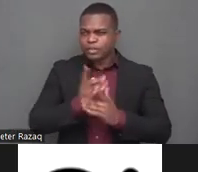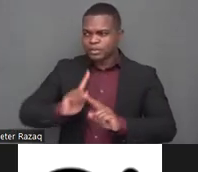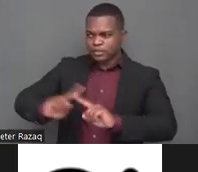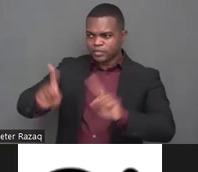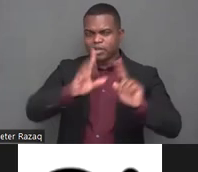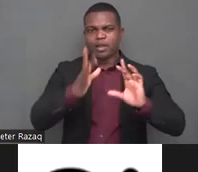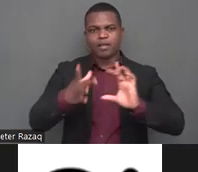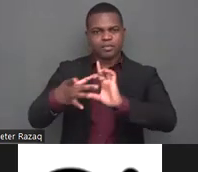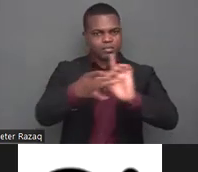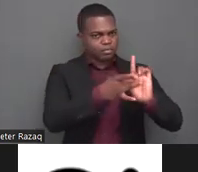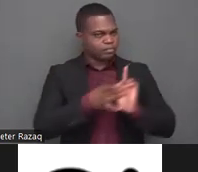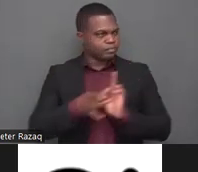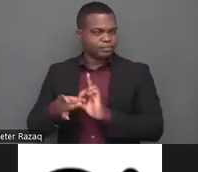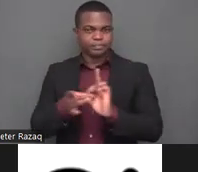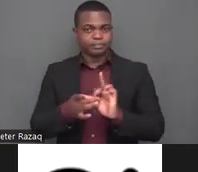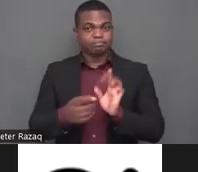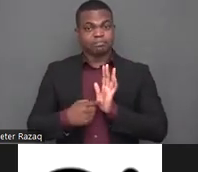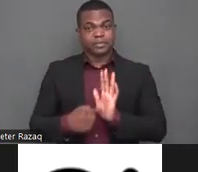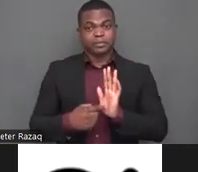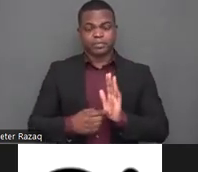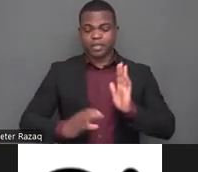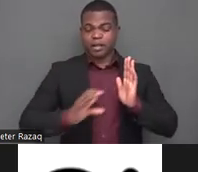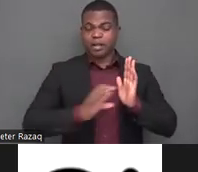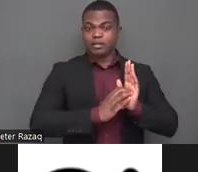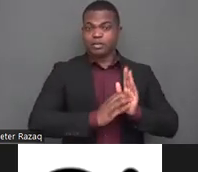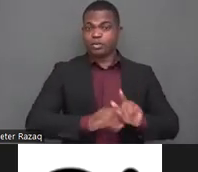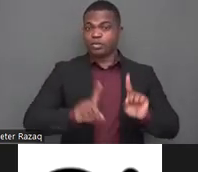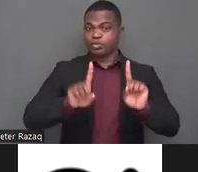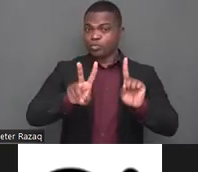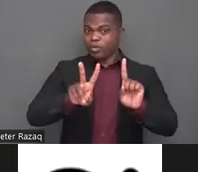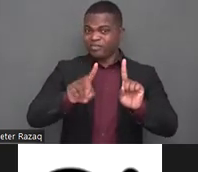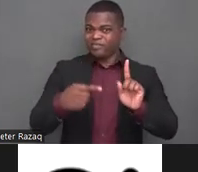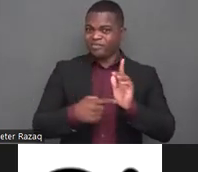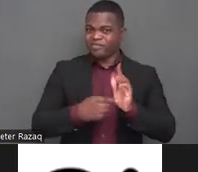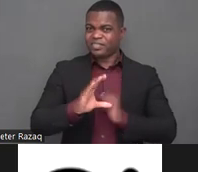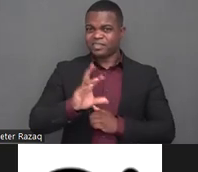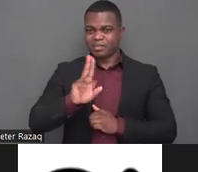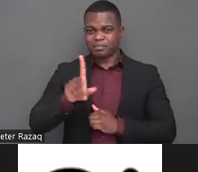whose consent matters or the article 19 of the crpd on independent living